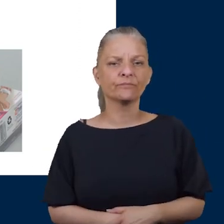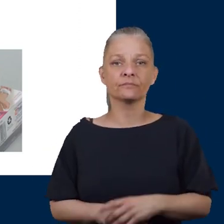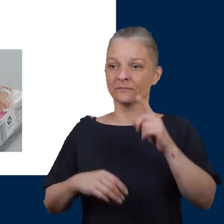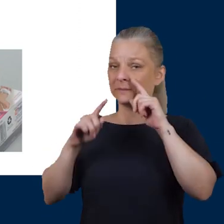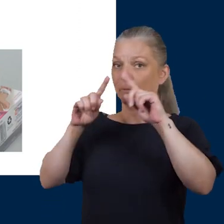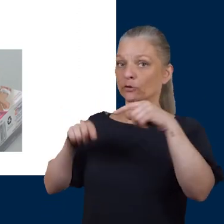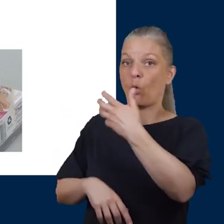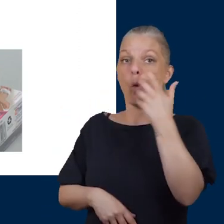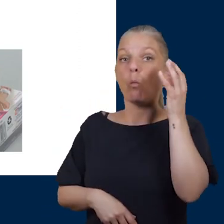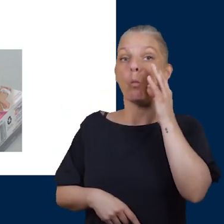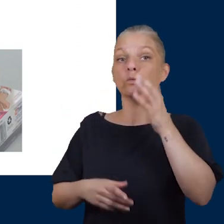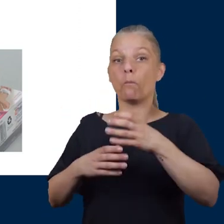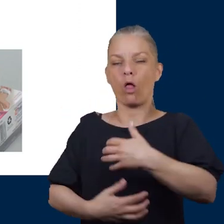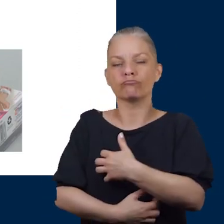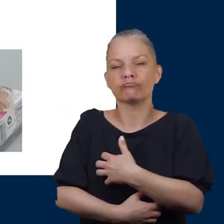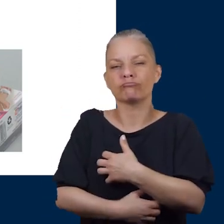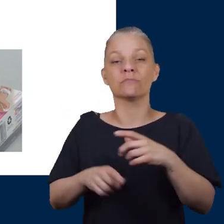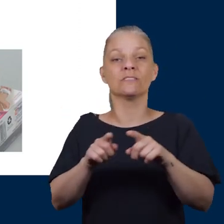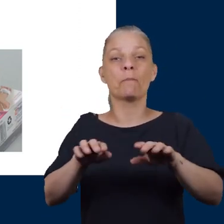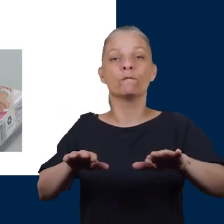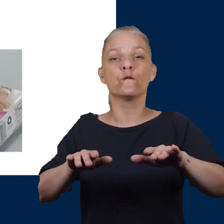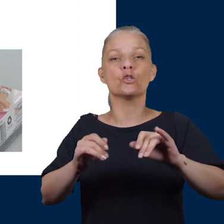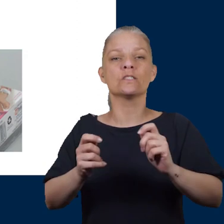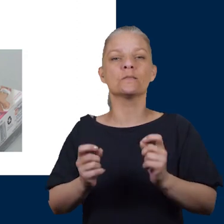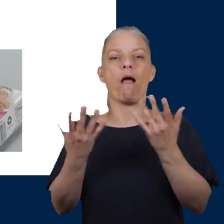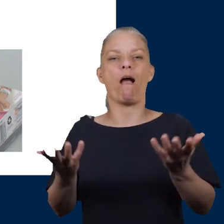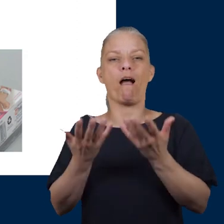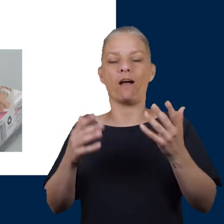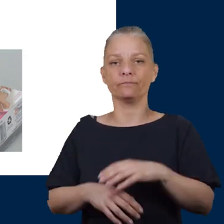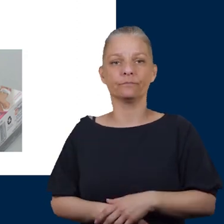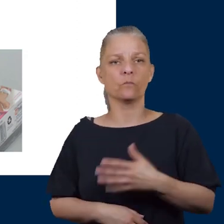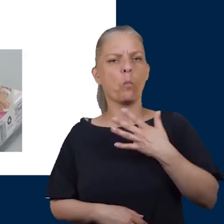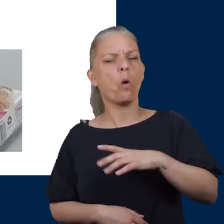You'll see pictures of a hot water bottle and also a foot spa. The reason I've shown